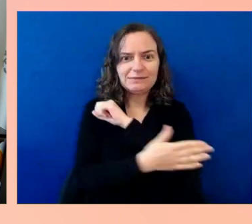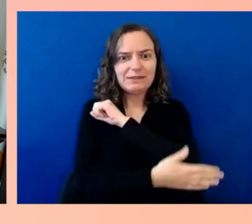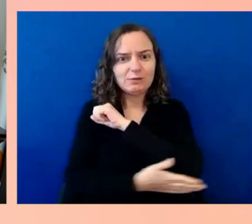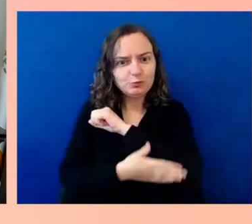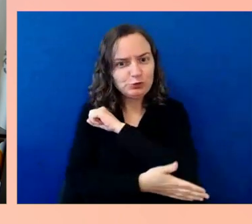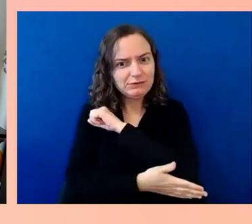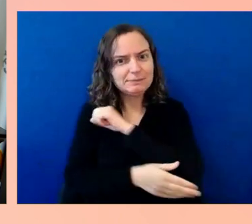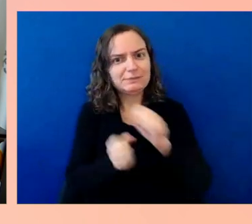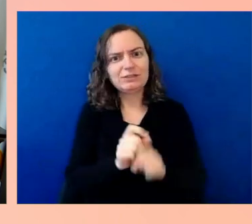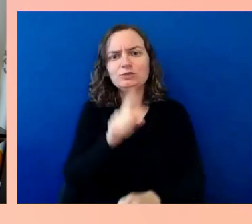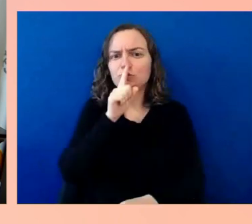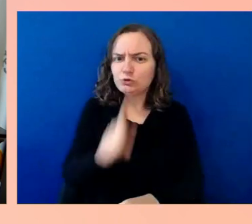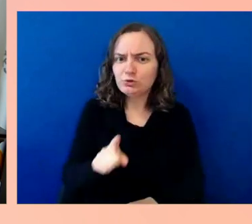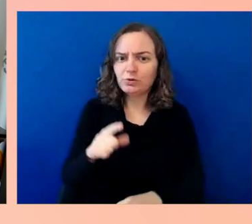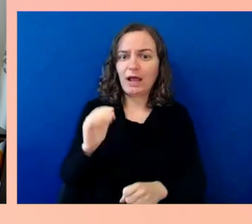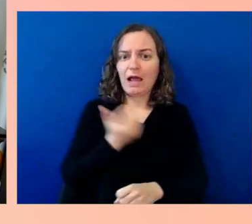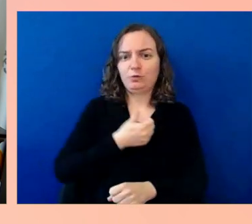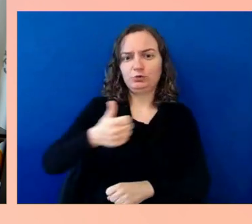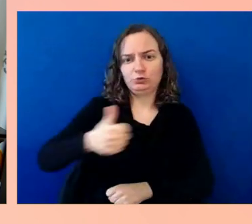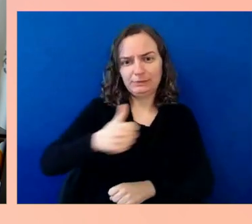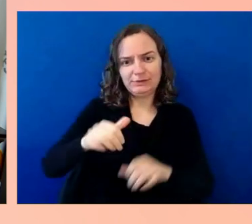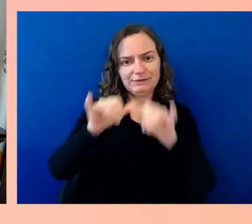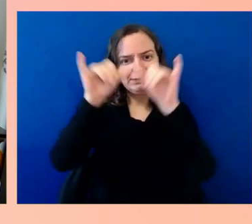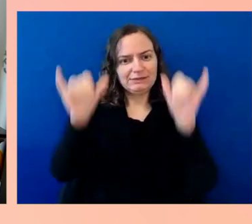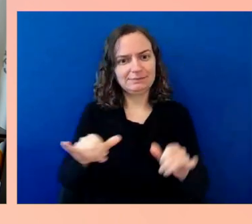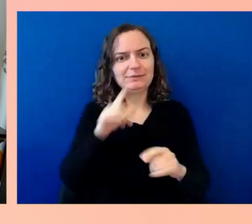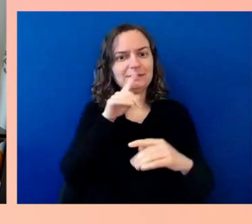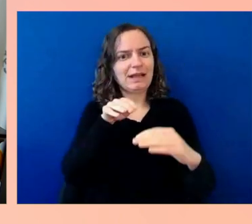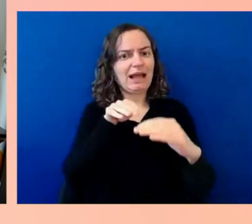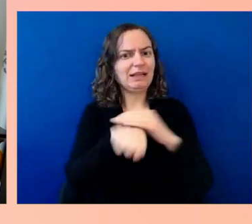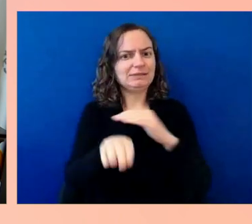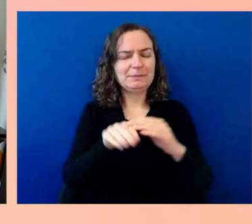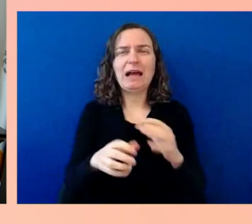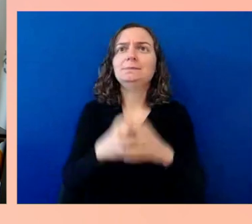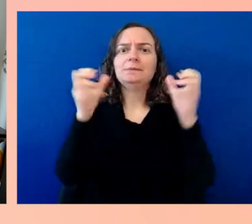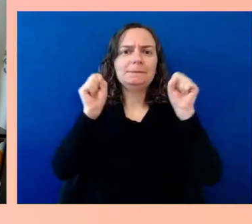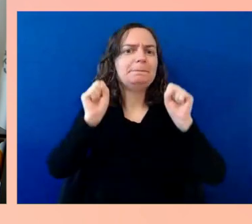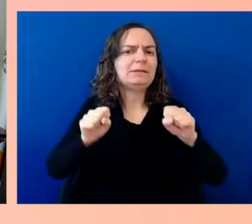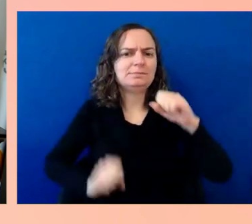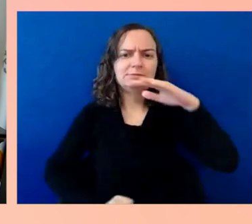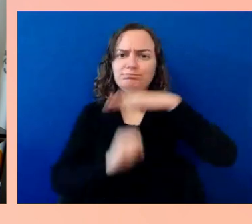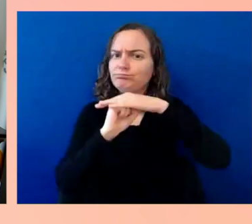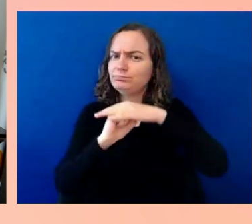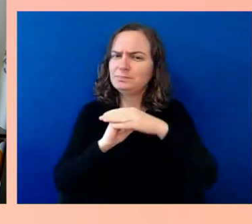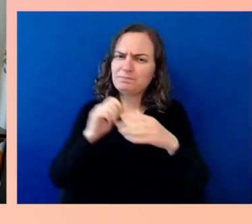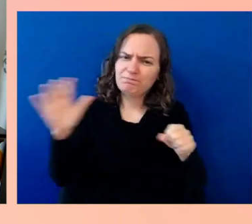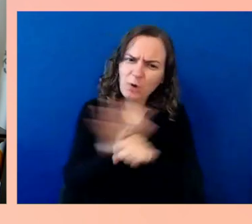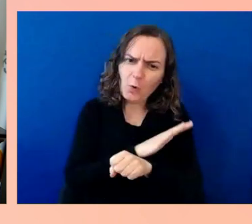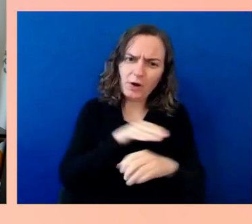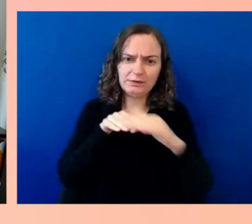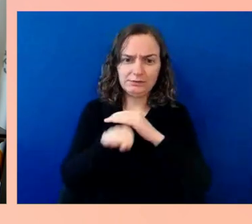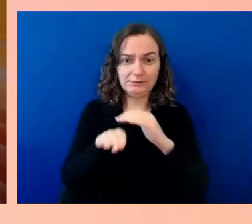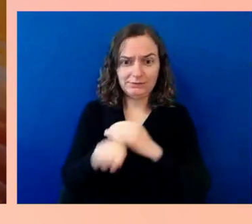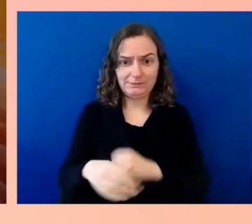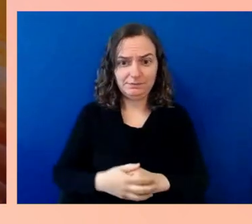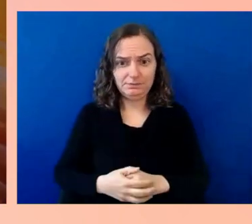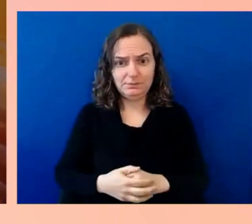accessible as they can be and much more accessible, frankly, than they have in the in the past. One of the things that I think is so